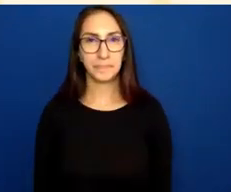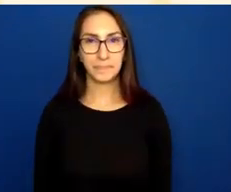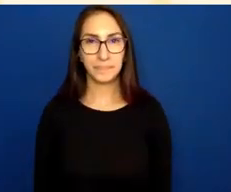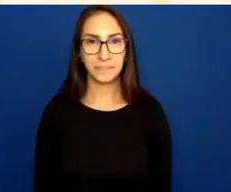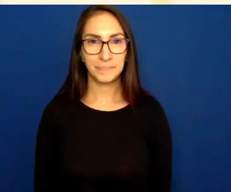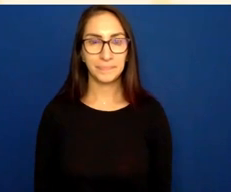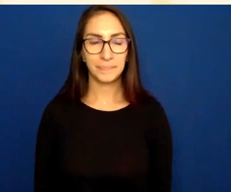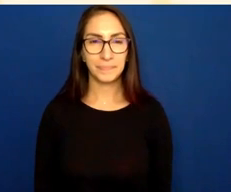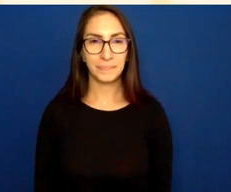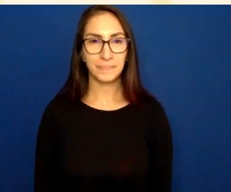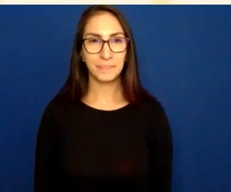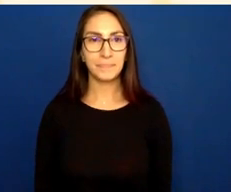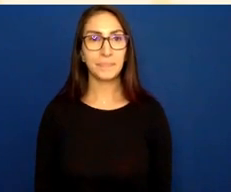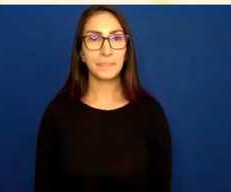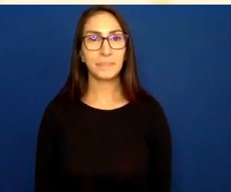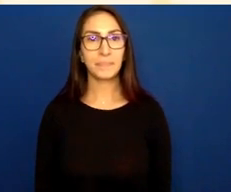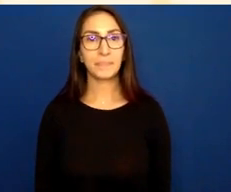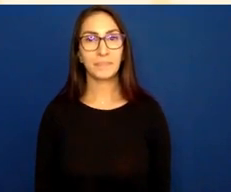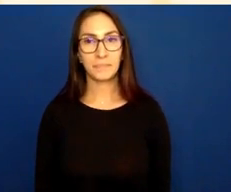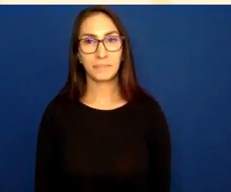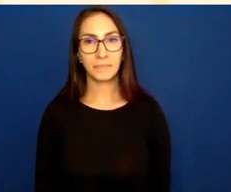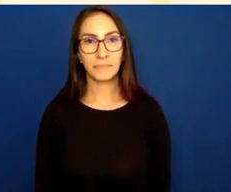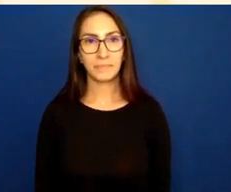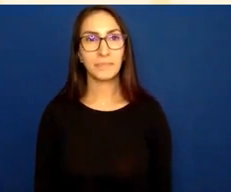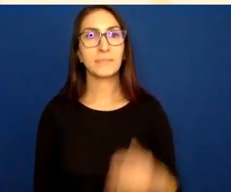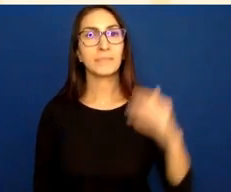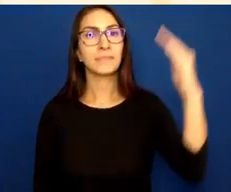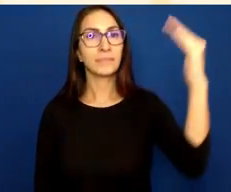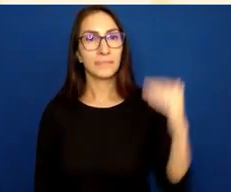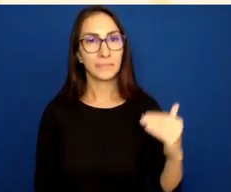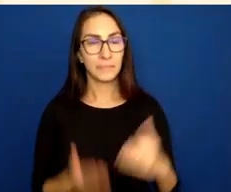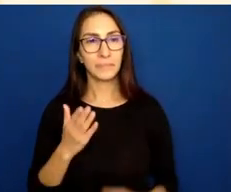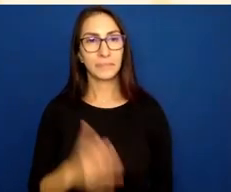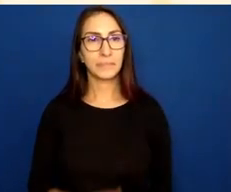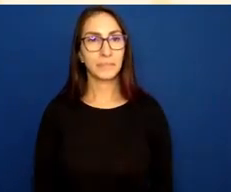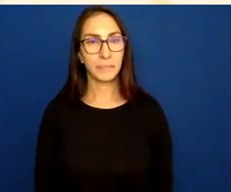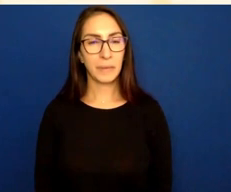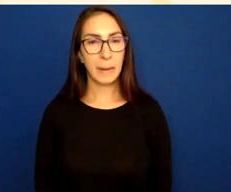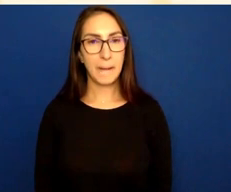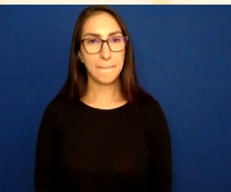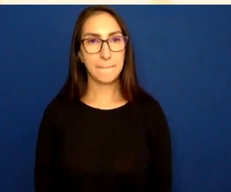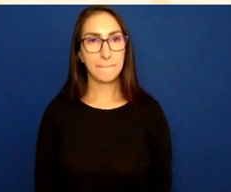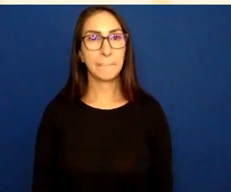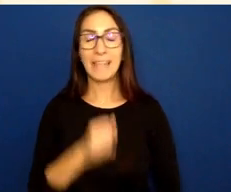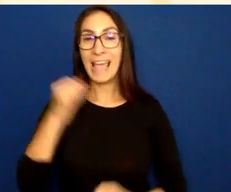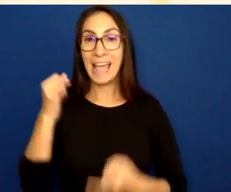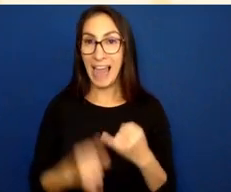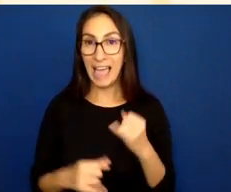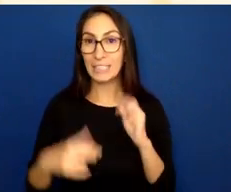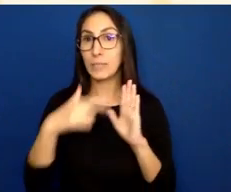The last principle of Universal Design